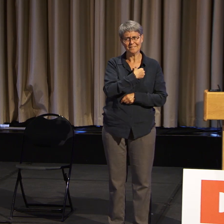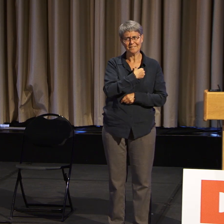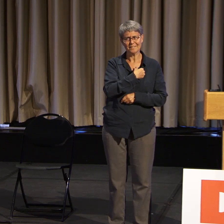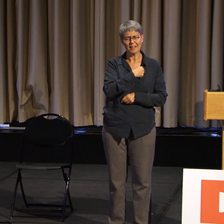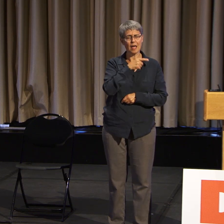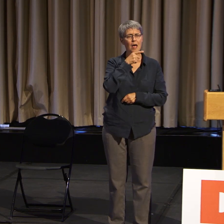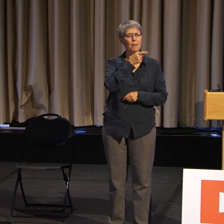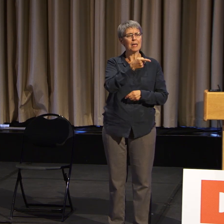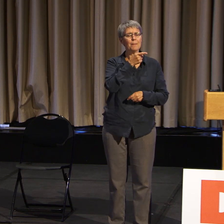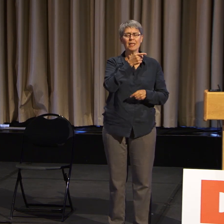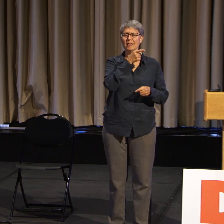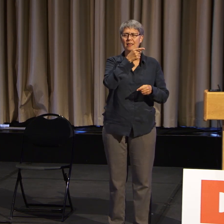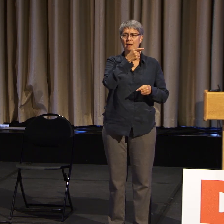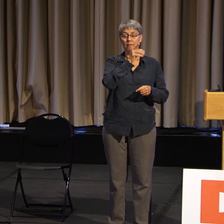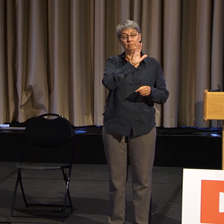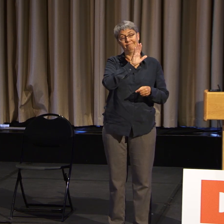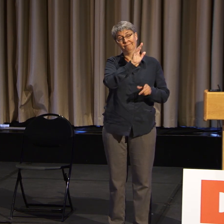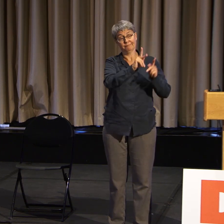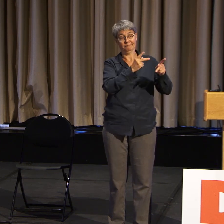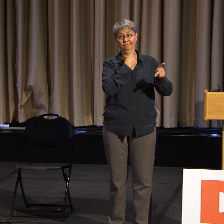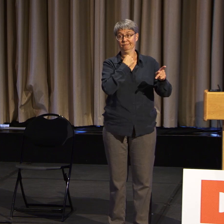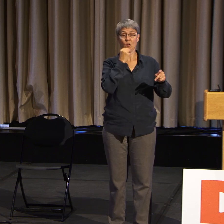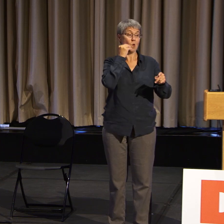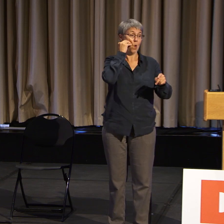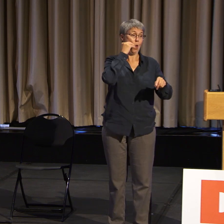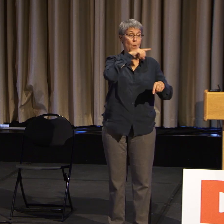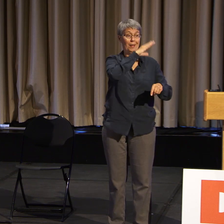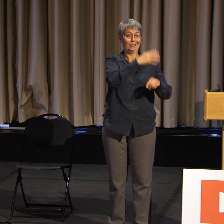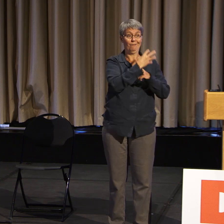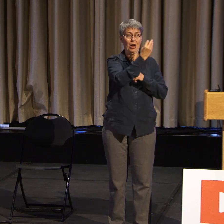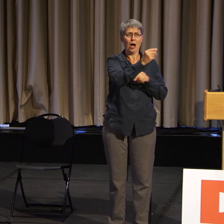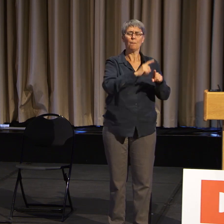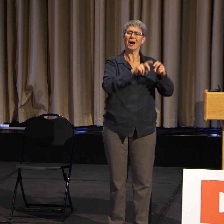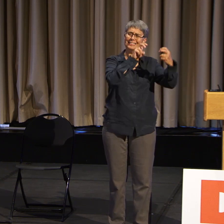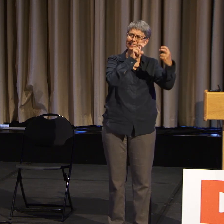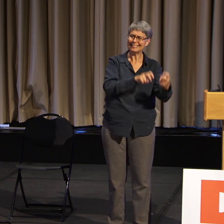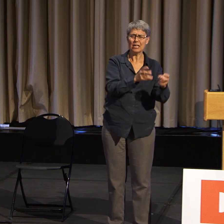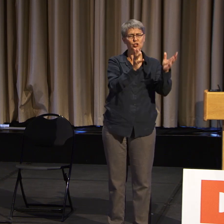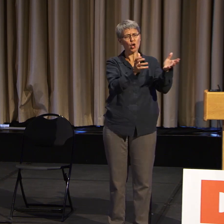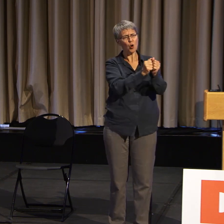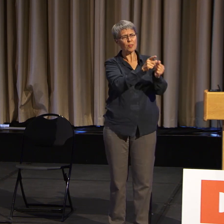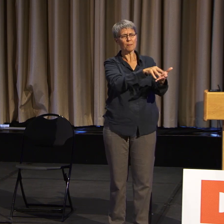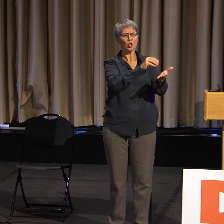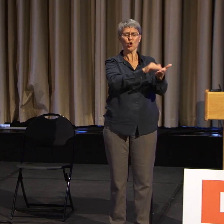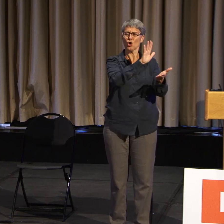Sit down and talk to them about their own issues. Like I said, just kind of leave faith out of it.